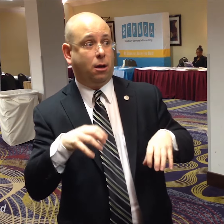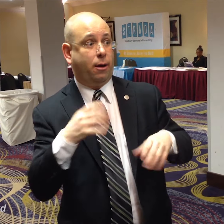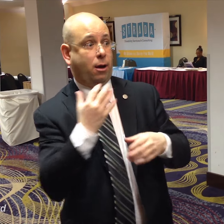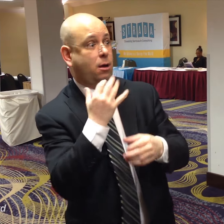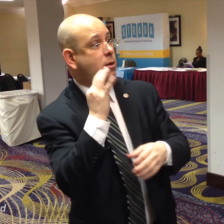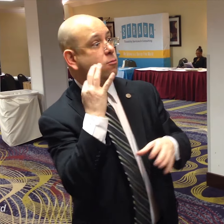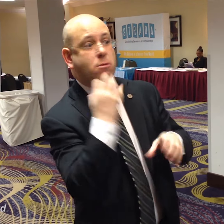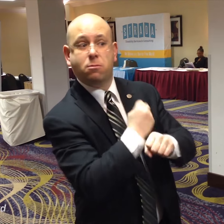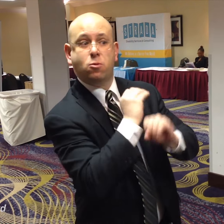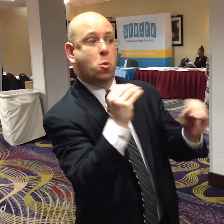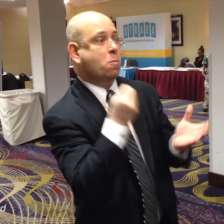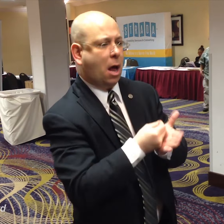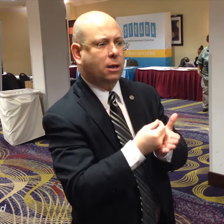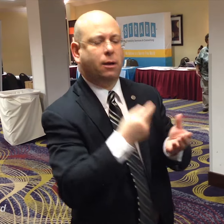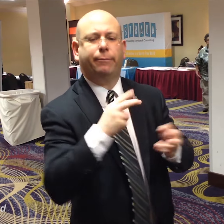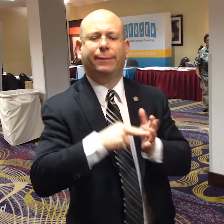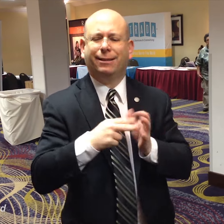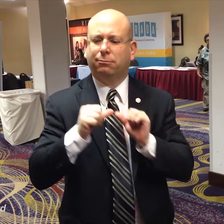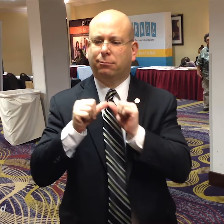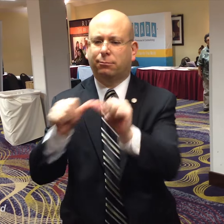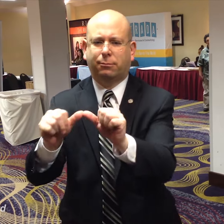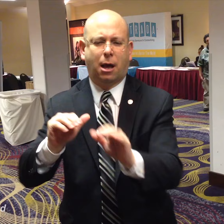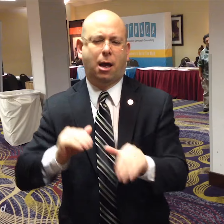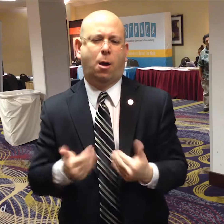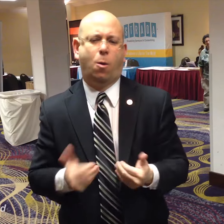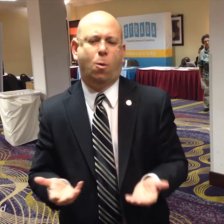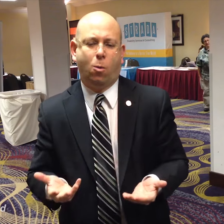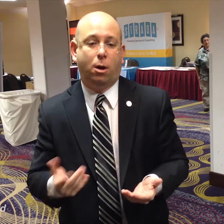it helps pay for our lawyers to continue their legal efforts.